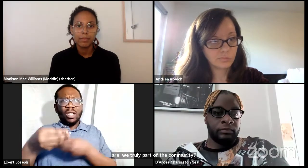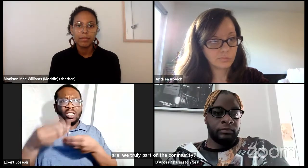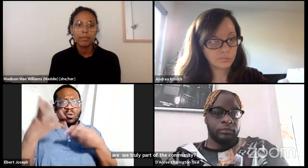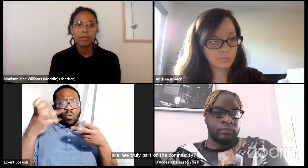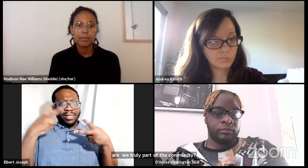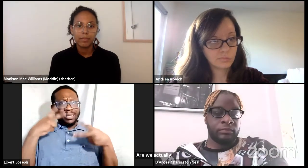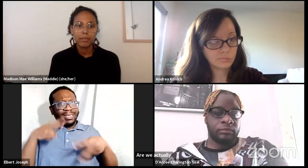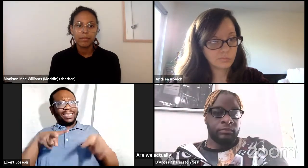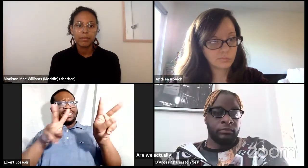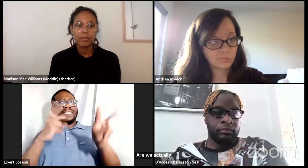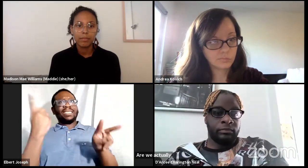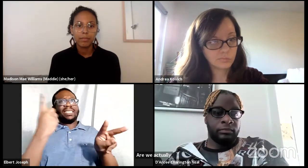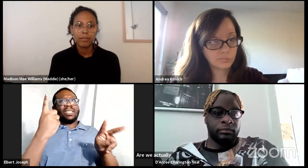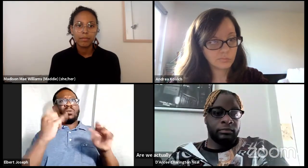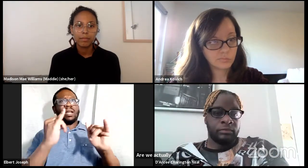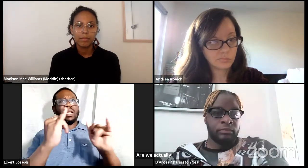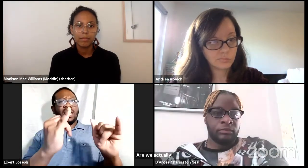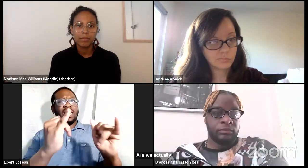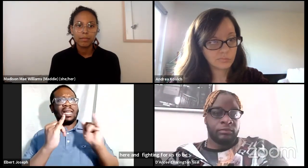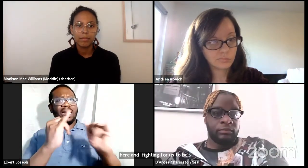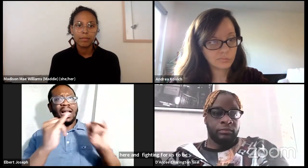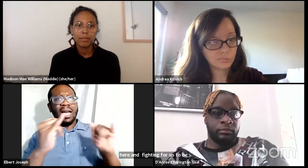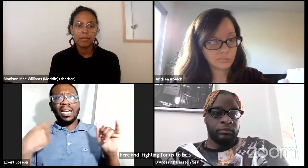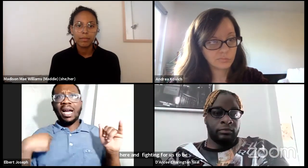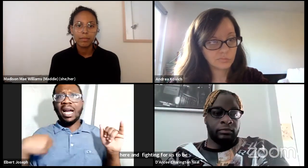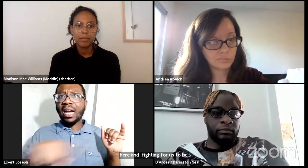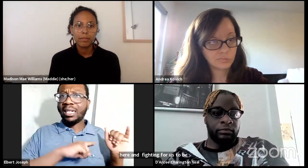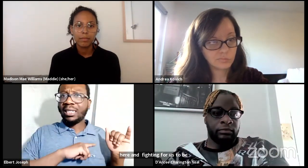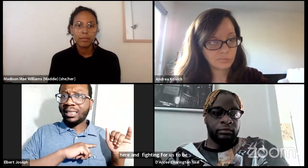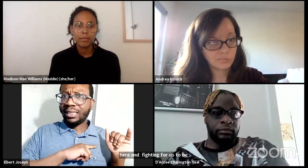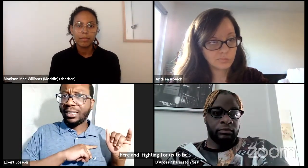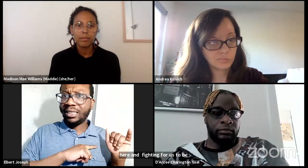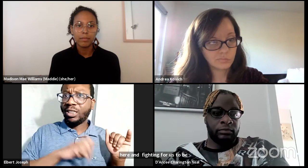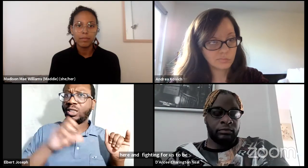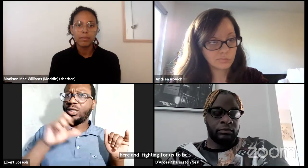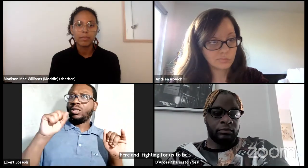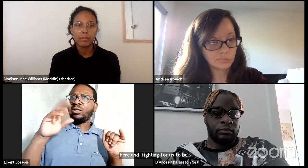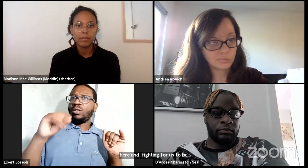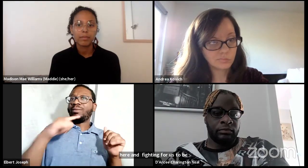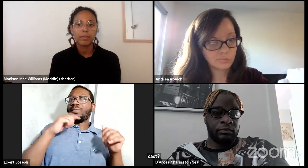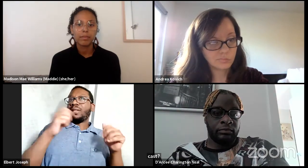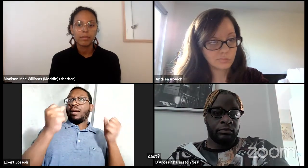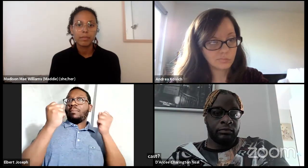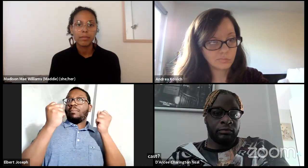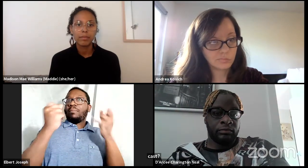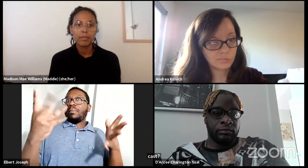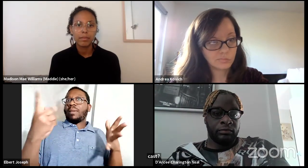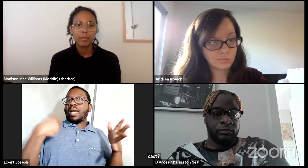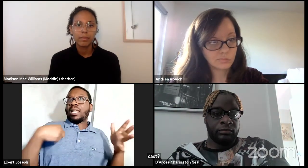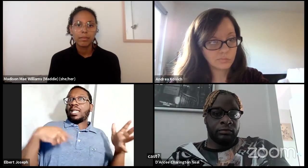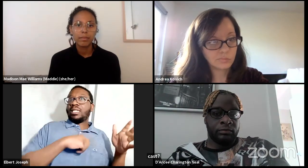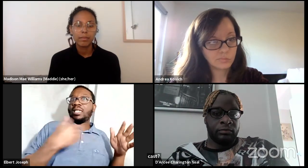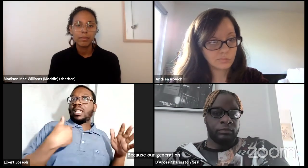Because our generation wants to see us. They want to see icons